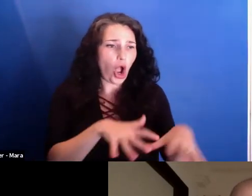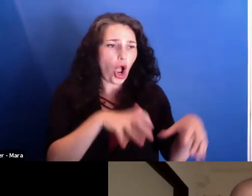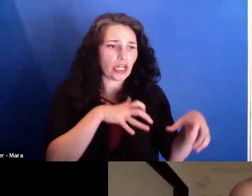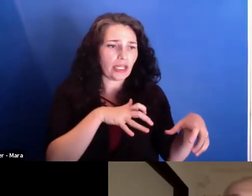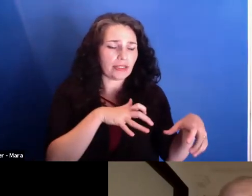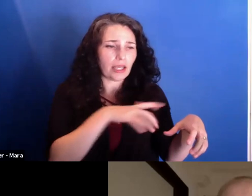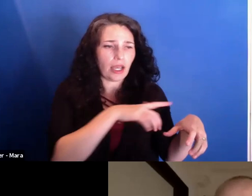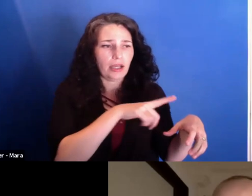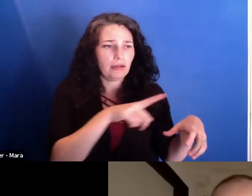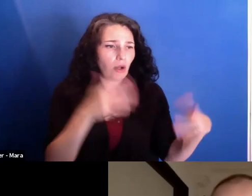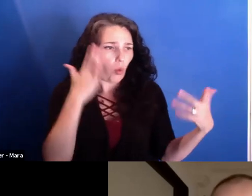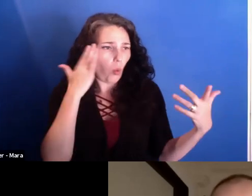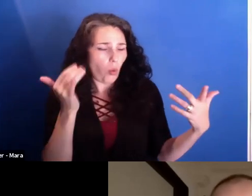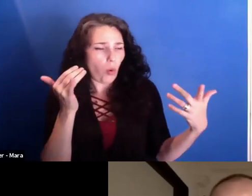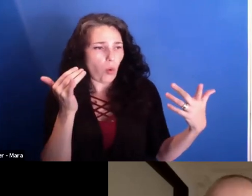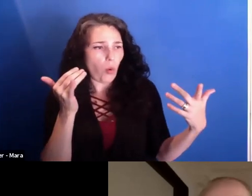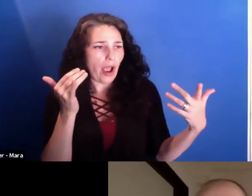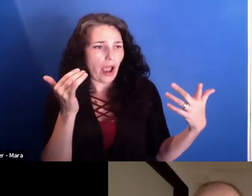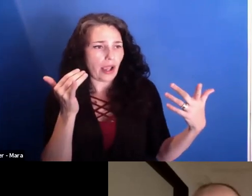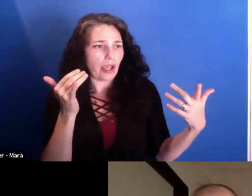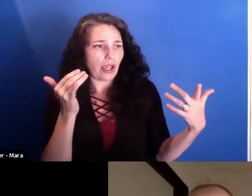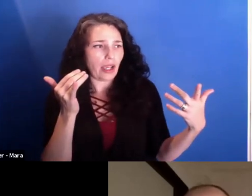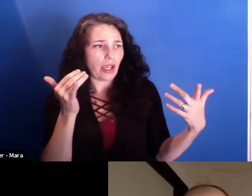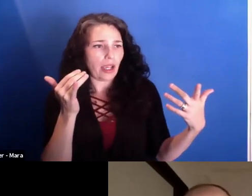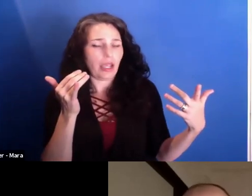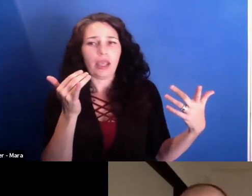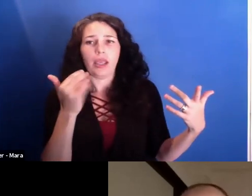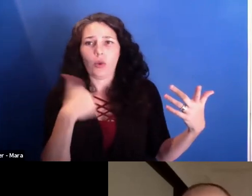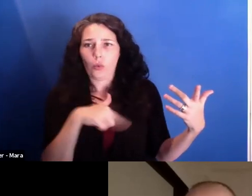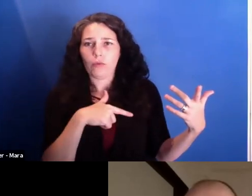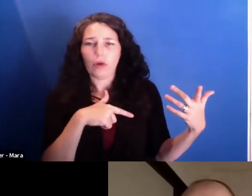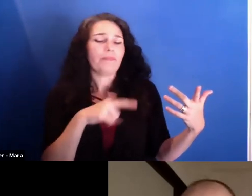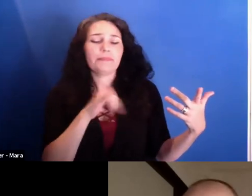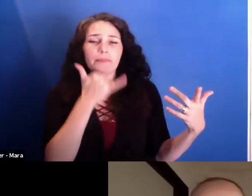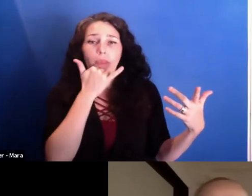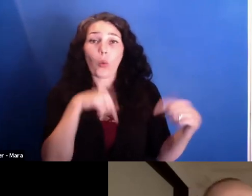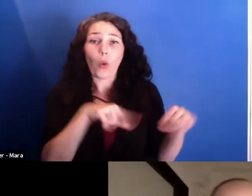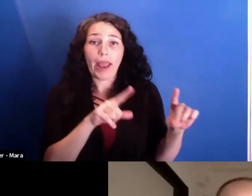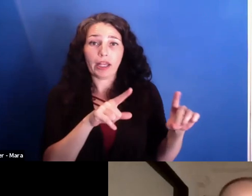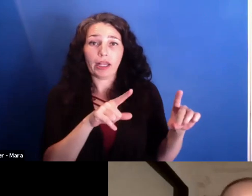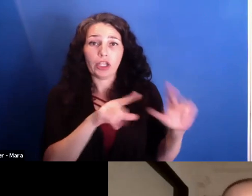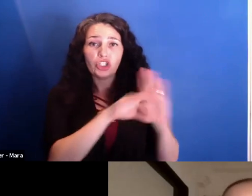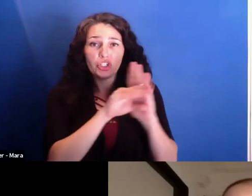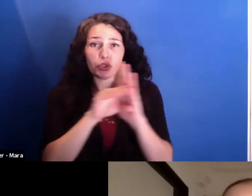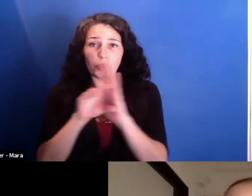why we were shooting. We lived through all the shocks-- Brexit, Trump. And while we were shooting--